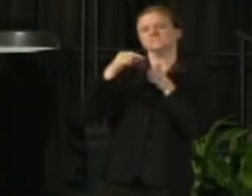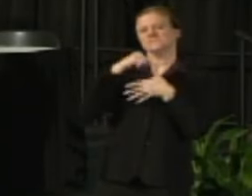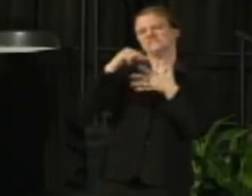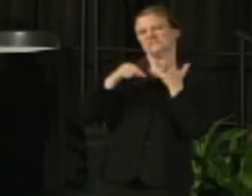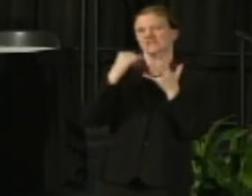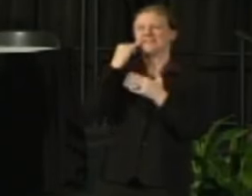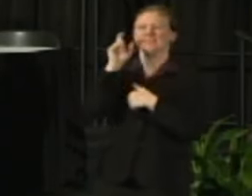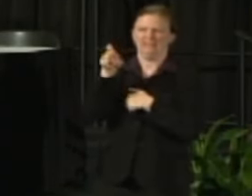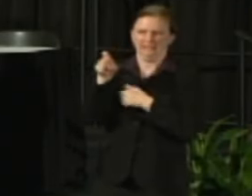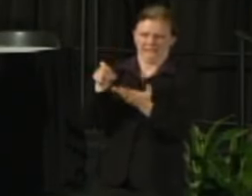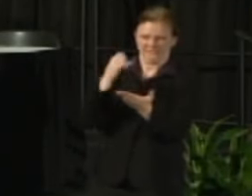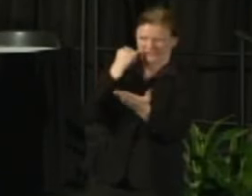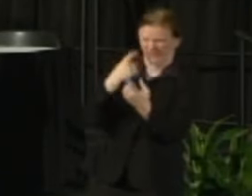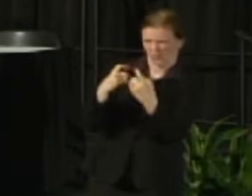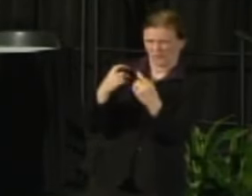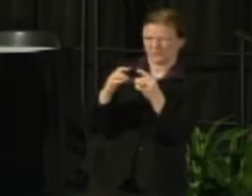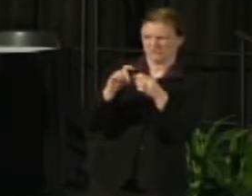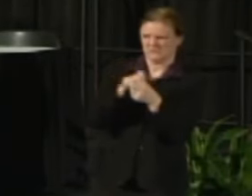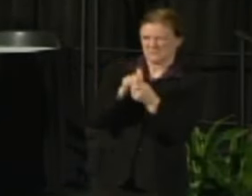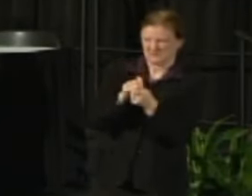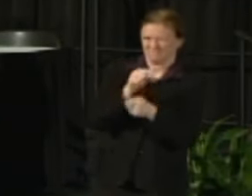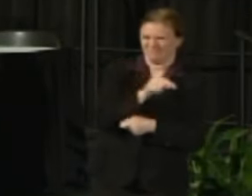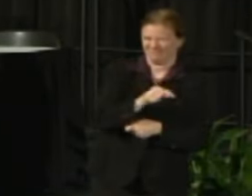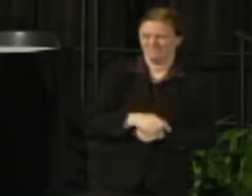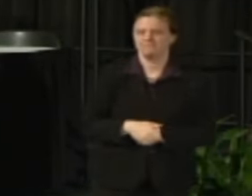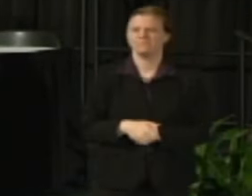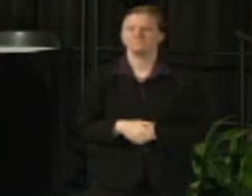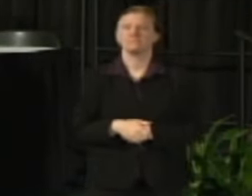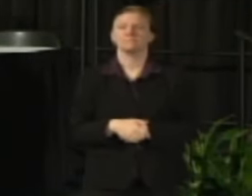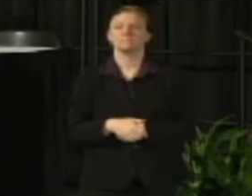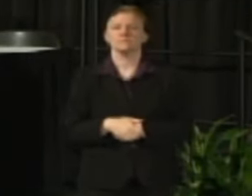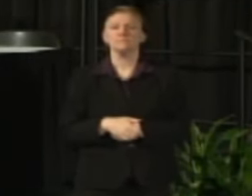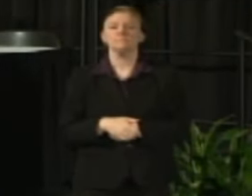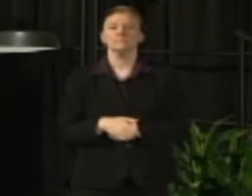if you have any further questions about that. We've identified the core members.